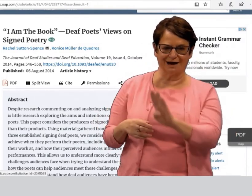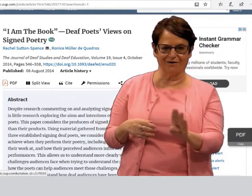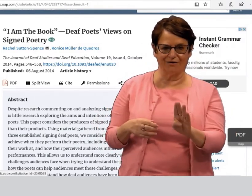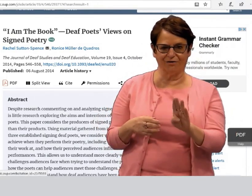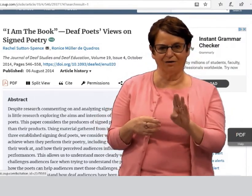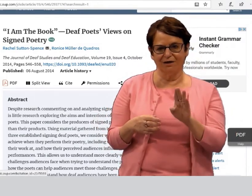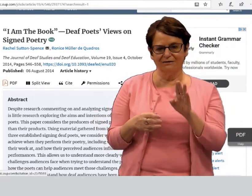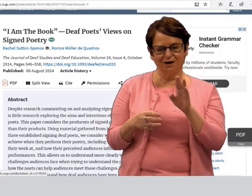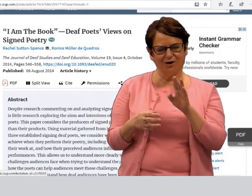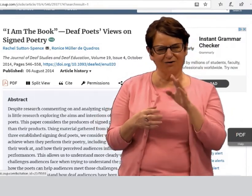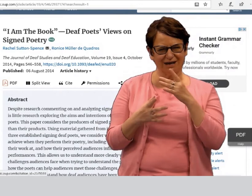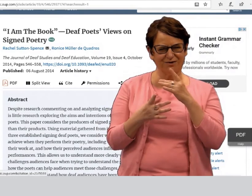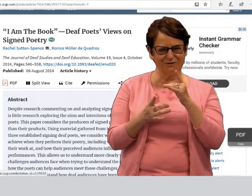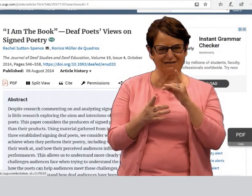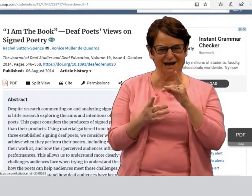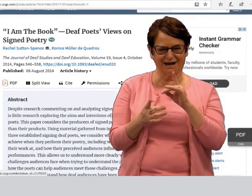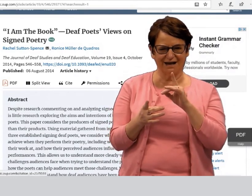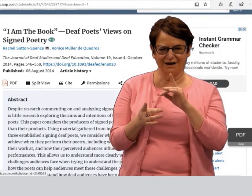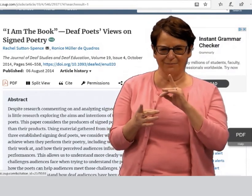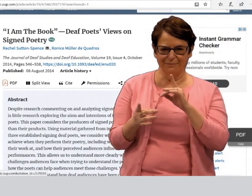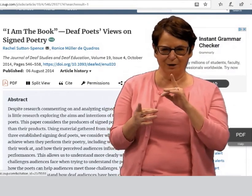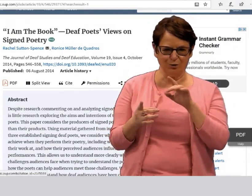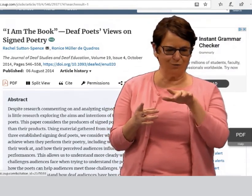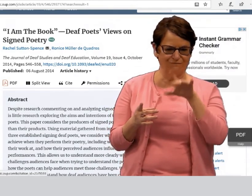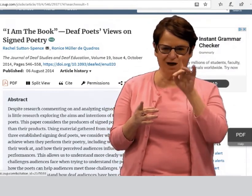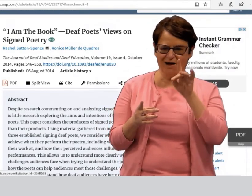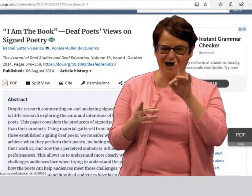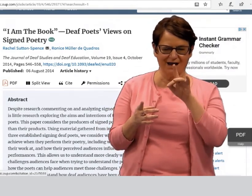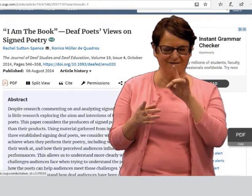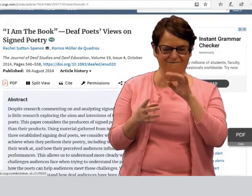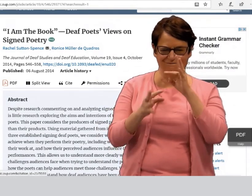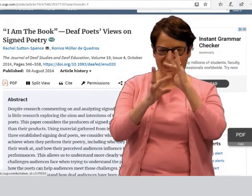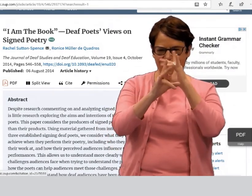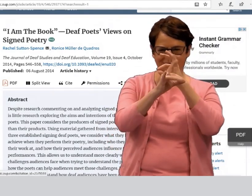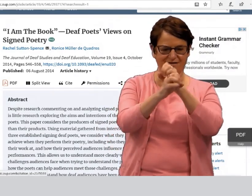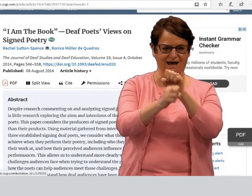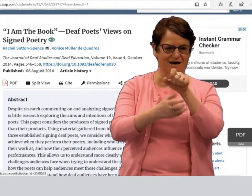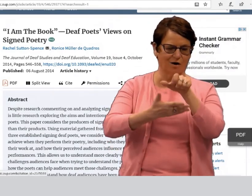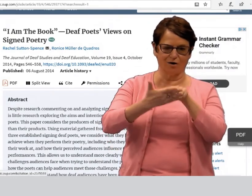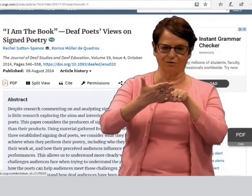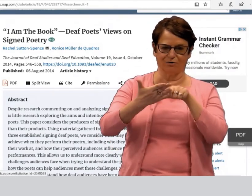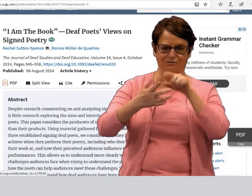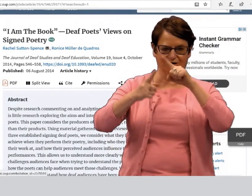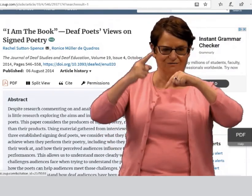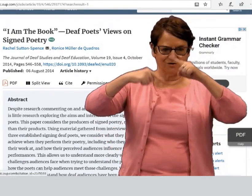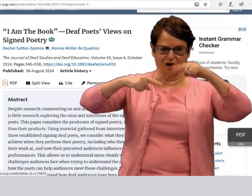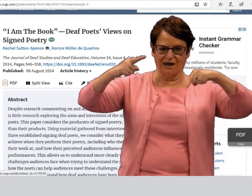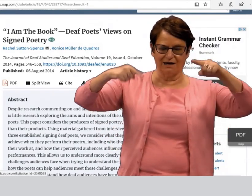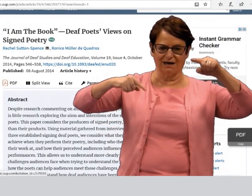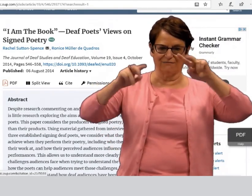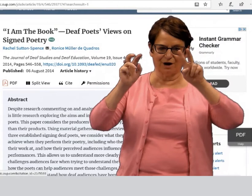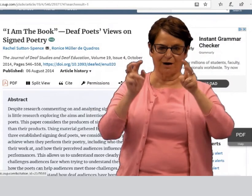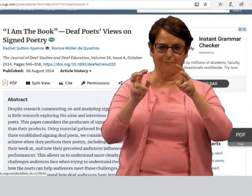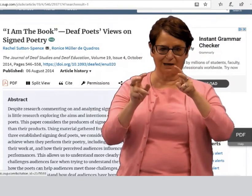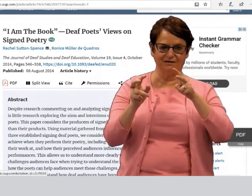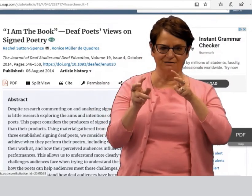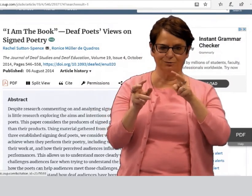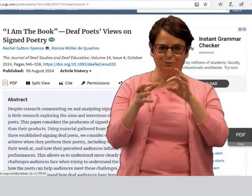This focuses on the country of Brazil. Interesting. You will find fascinating articles